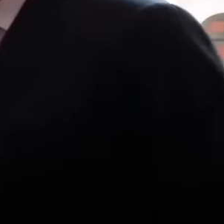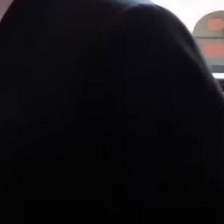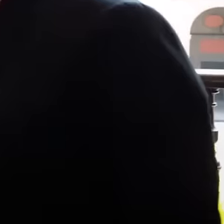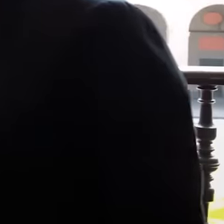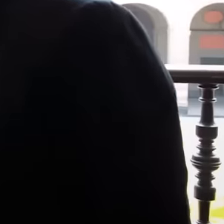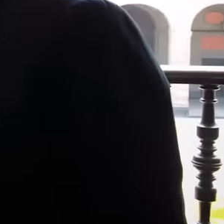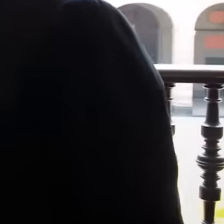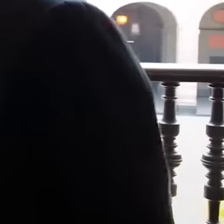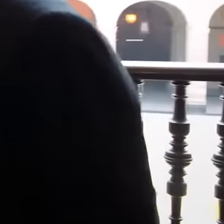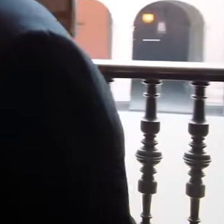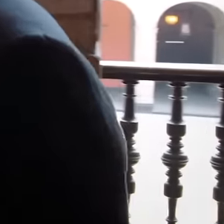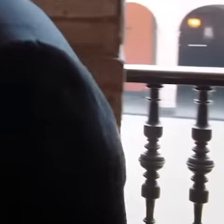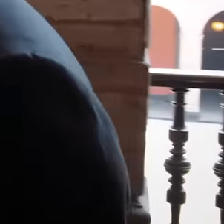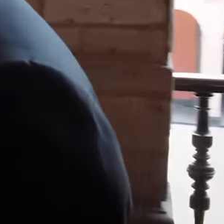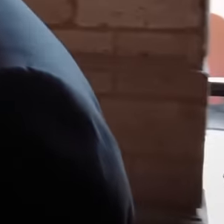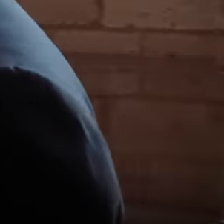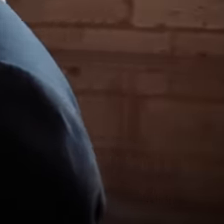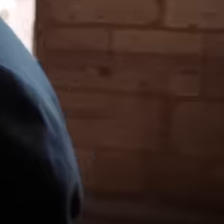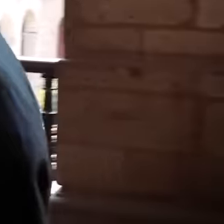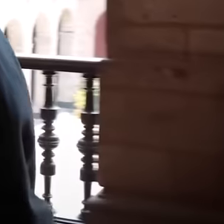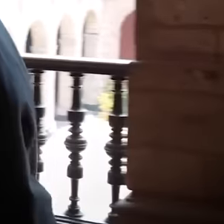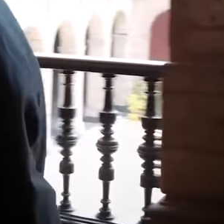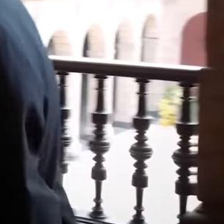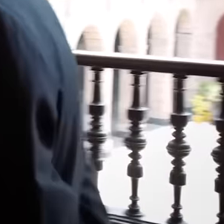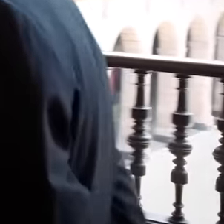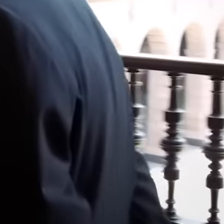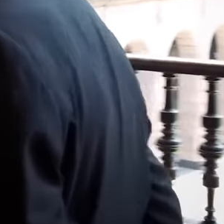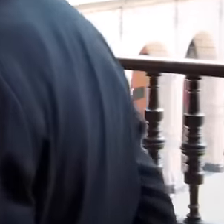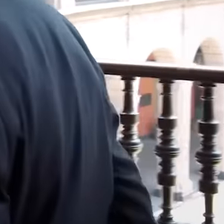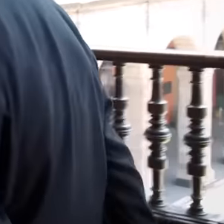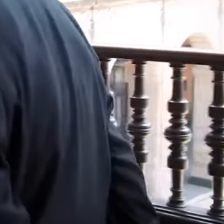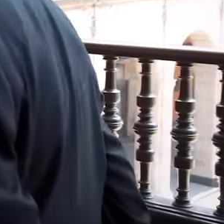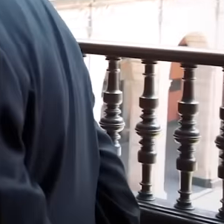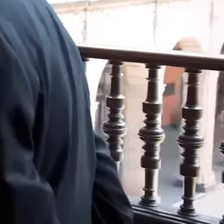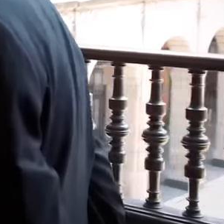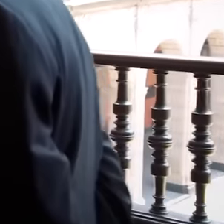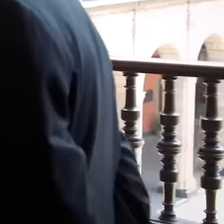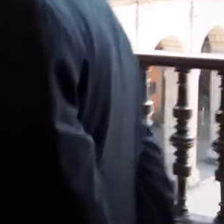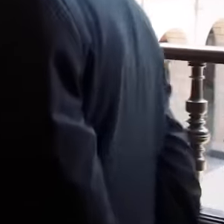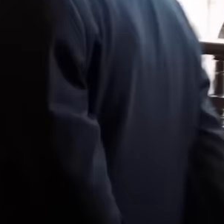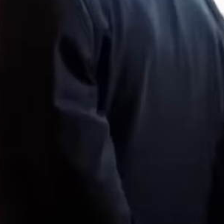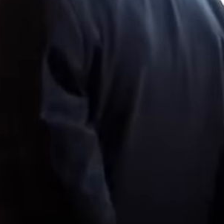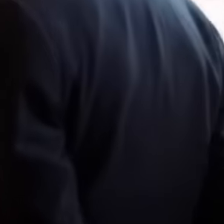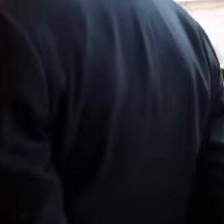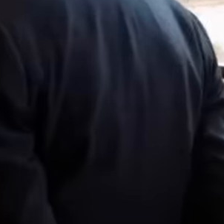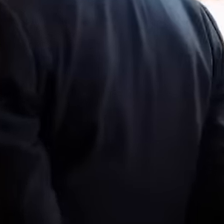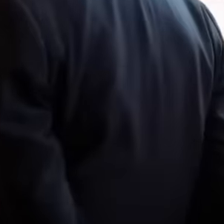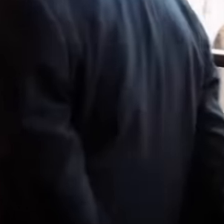There are 60 days left until the president of Mexico Andrés Manuel López Obrador ends his term